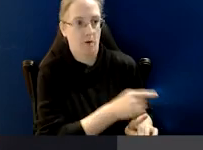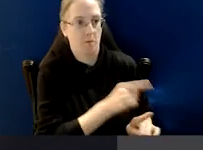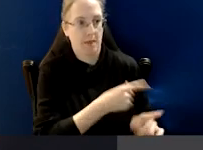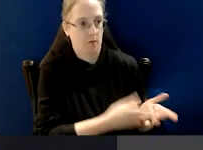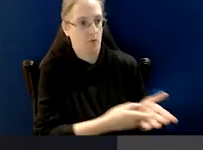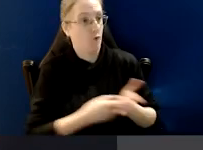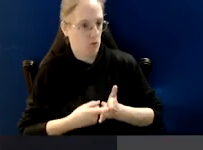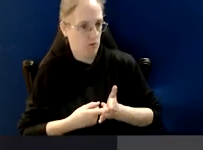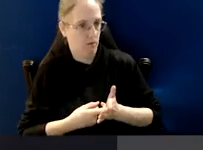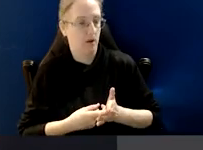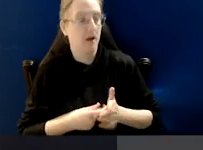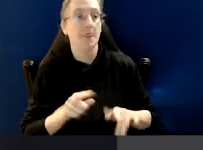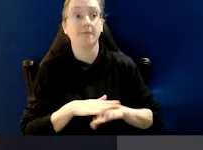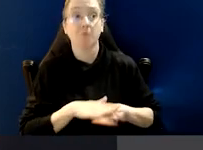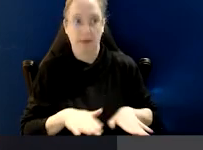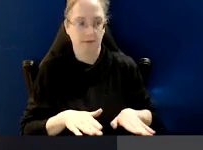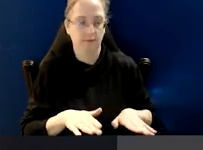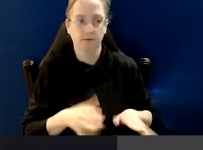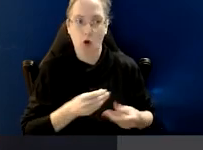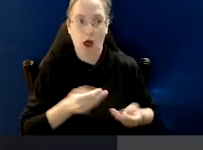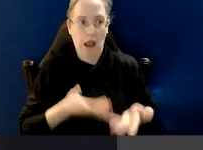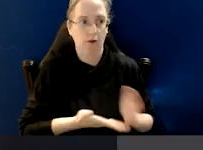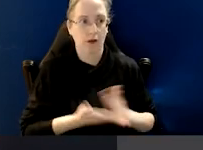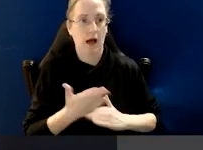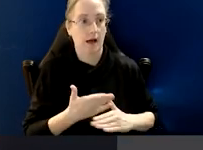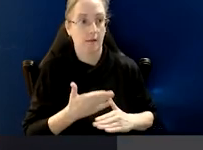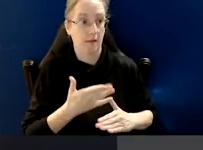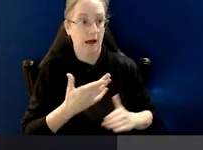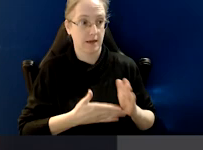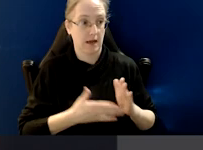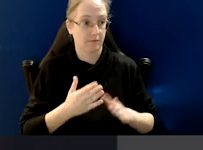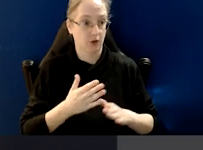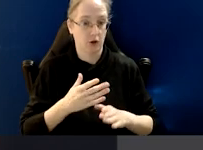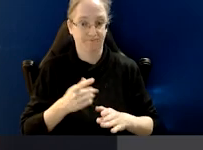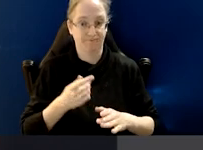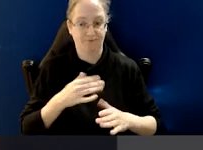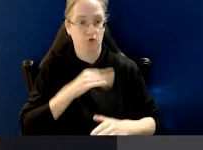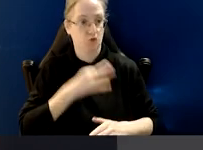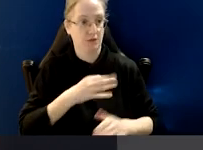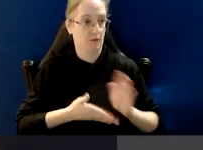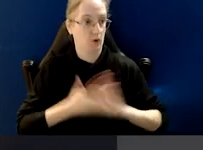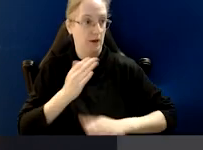and reprisals against them is forbidden under penalty of imprisonment.